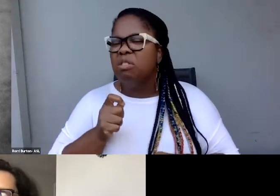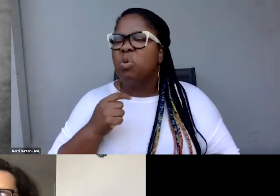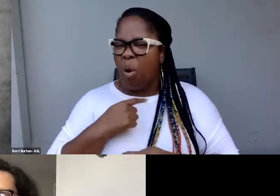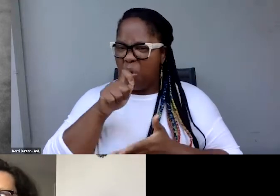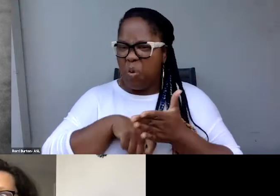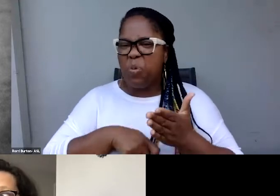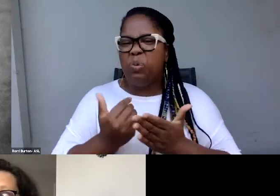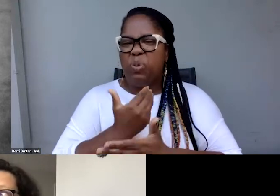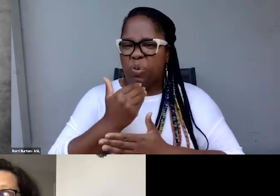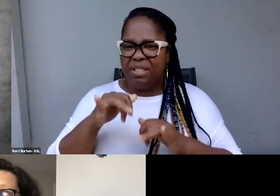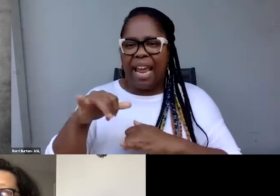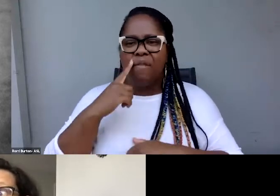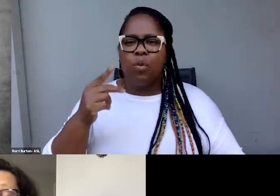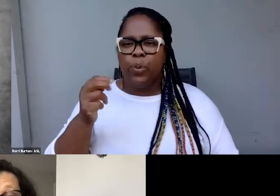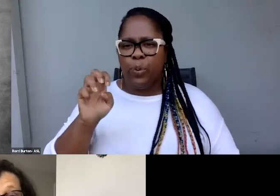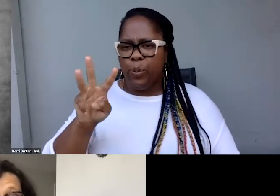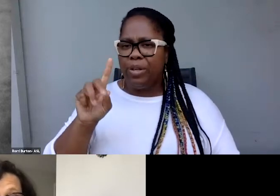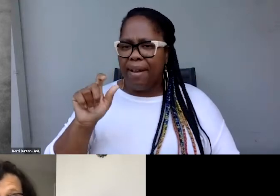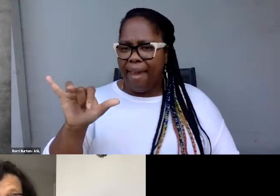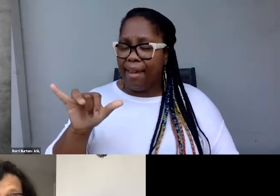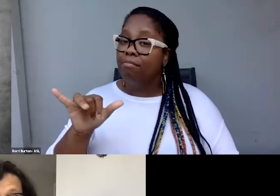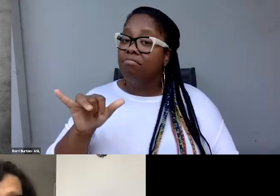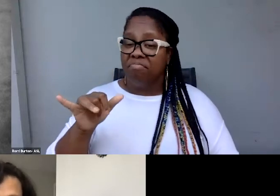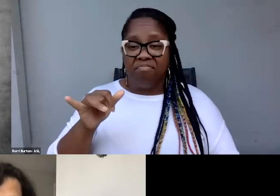And the co-op a few months ago voted in